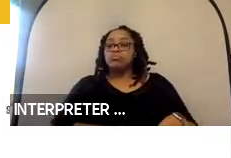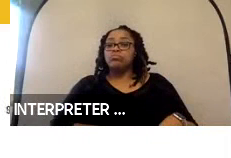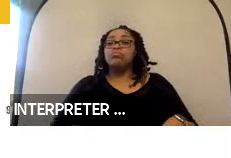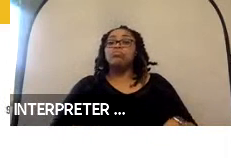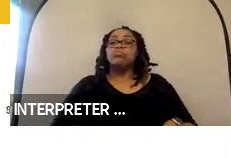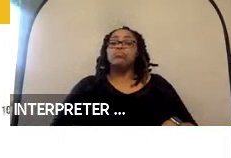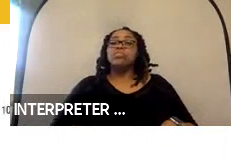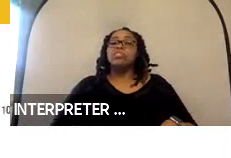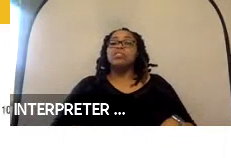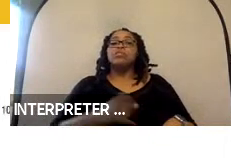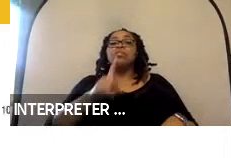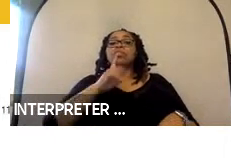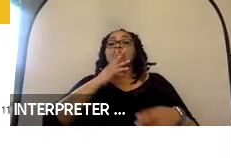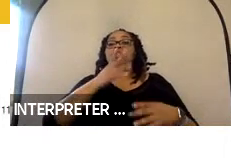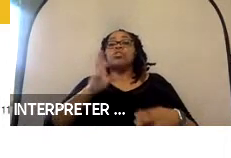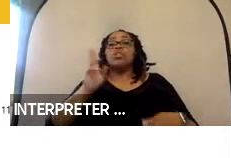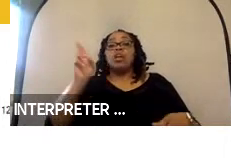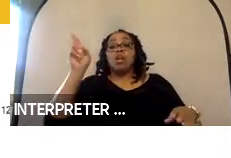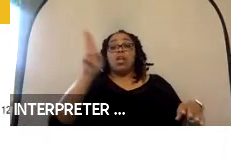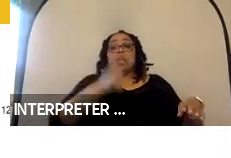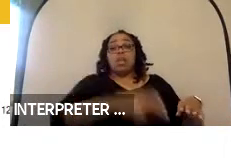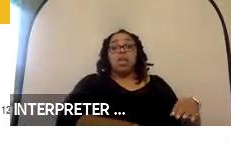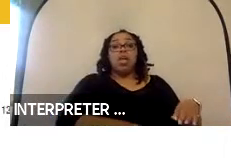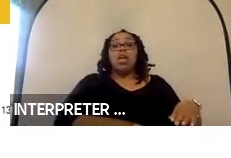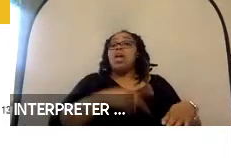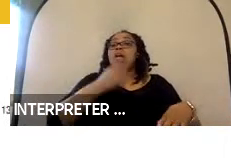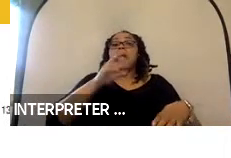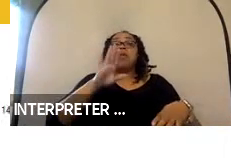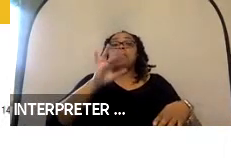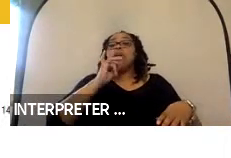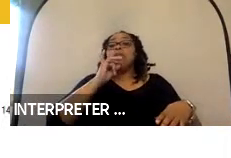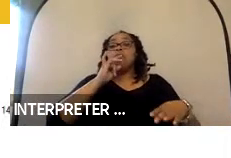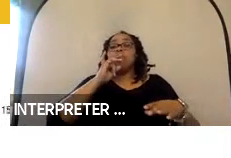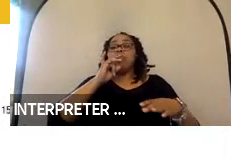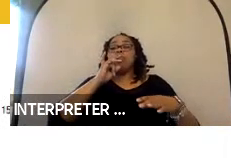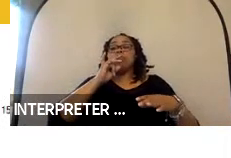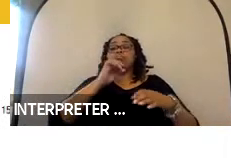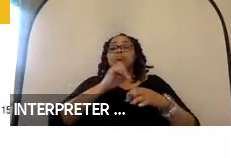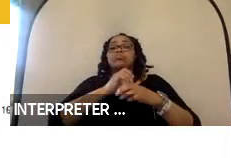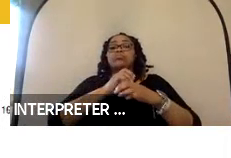really good belt geometry, the airbag doesn’t do that much that to reduce injury measures,